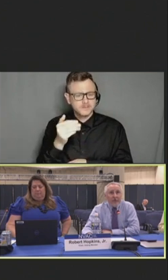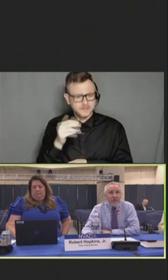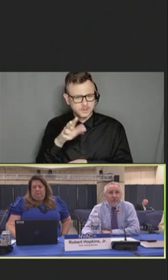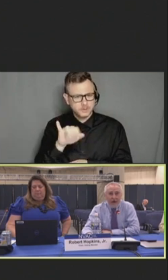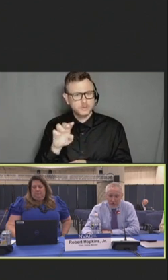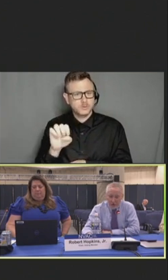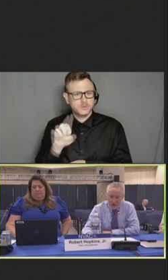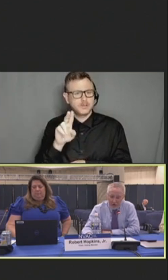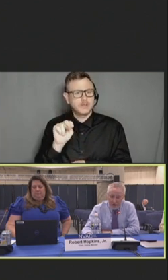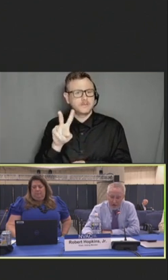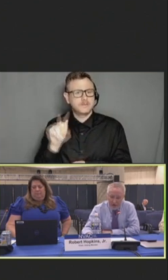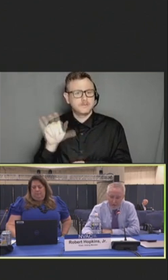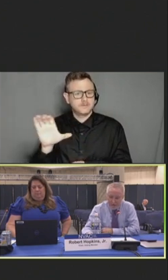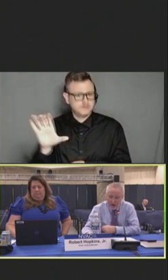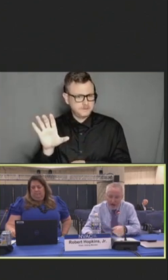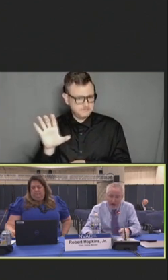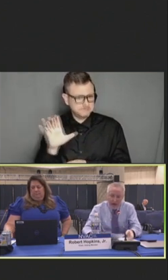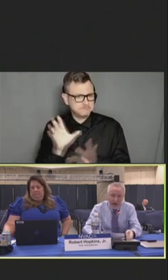Vaccine Advisory Committee meeting.